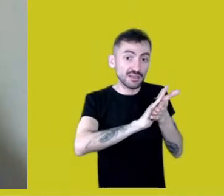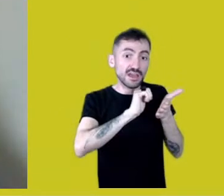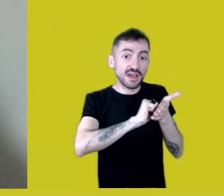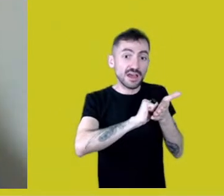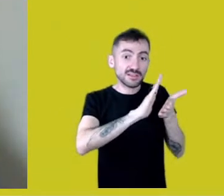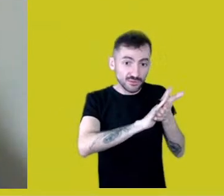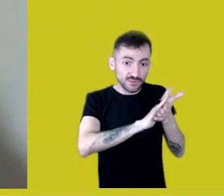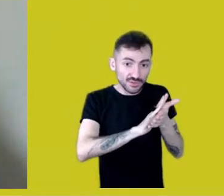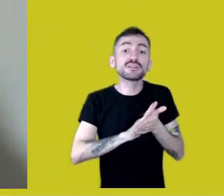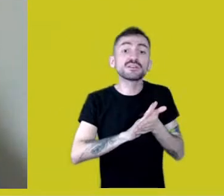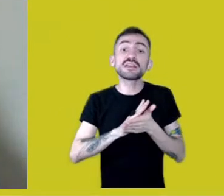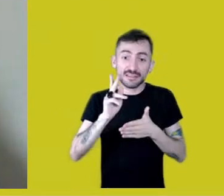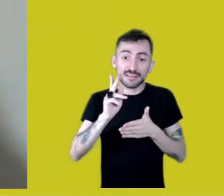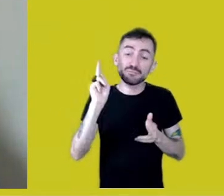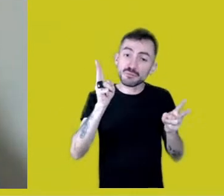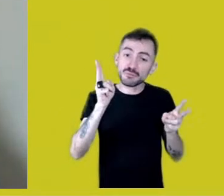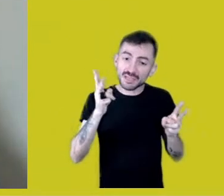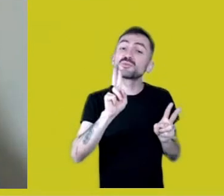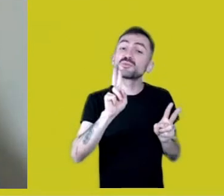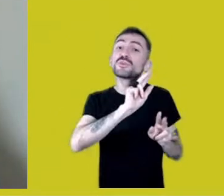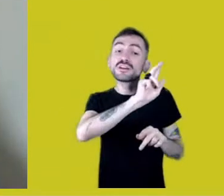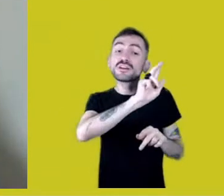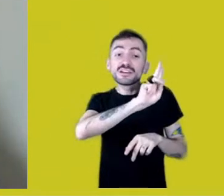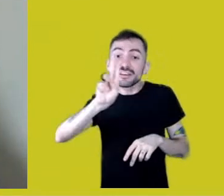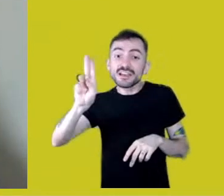it was taken from them. I’m gonna put that in my thesis!